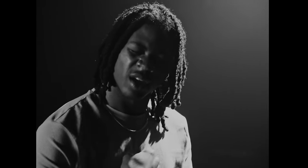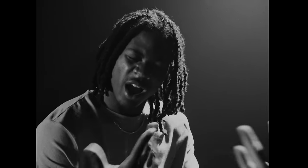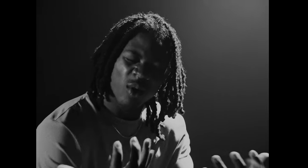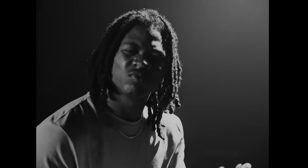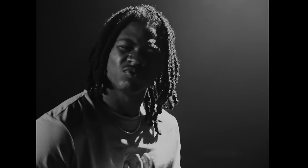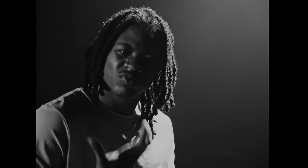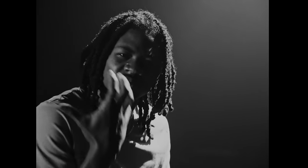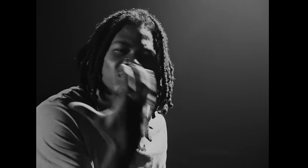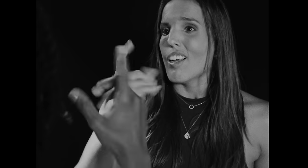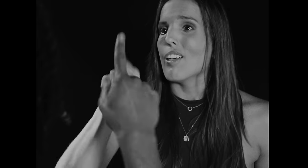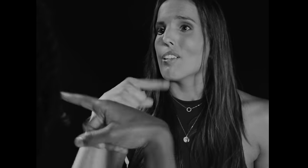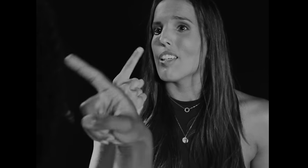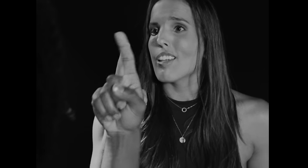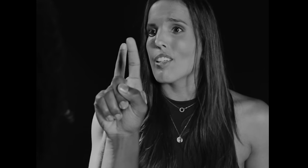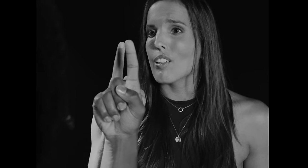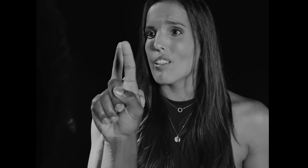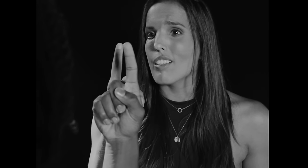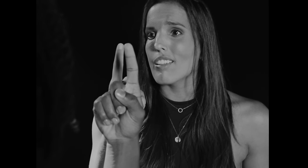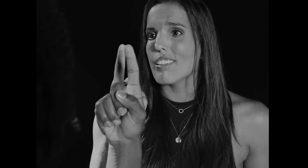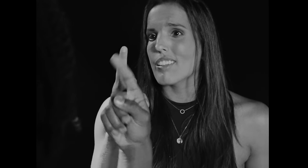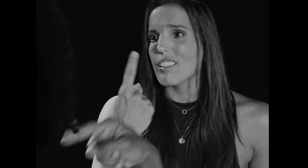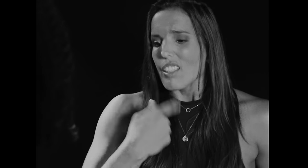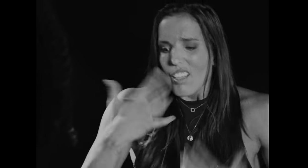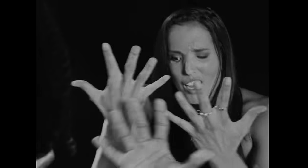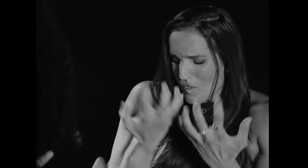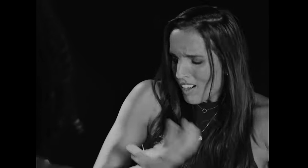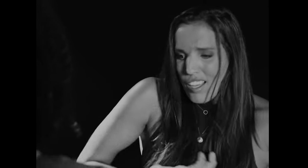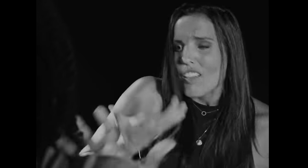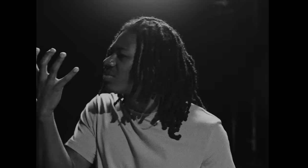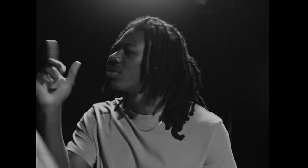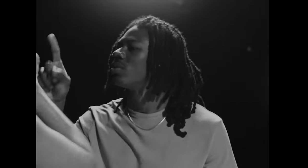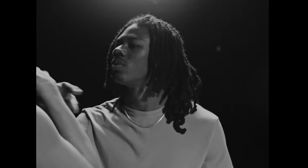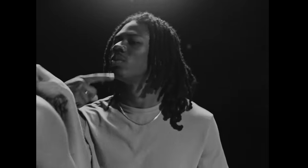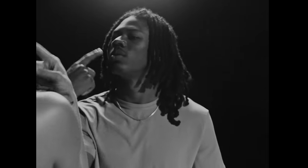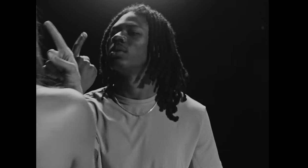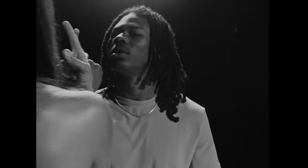I WANT TO HAVE IT ALL WITH YOU